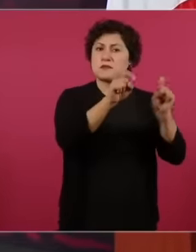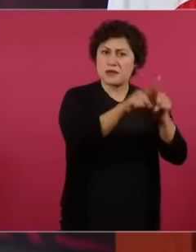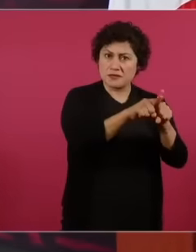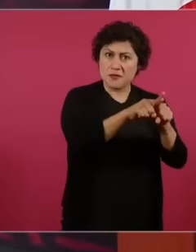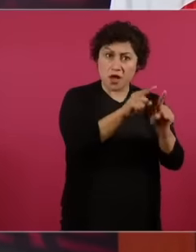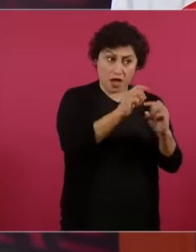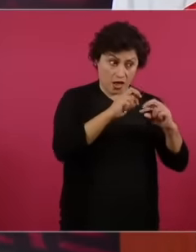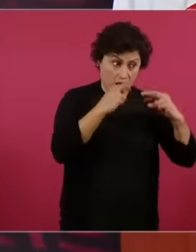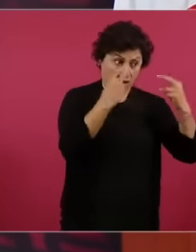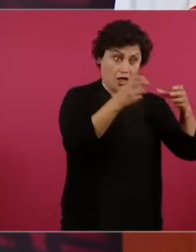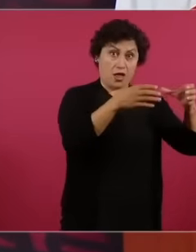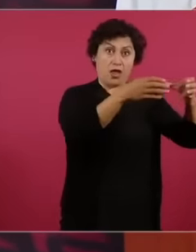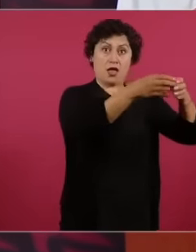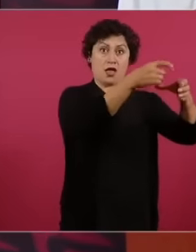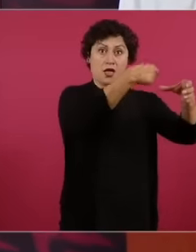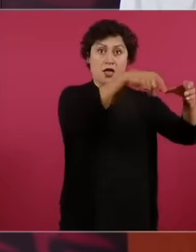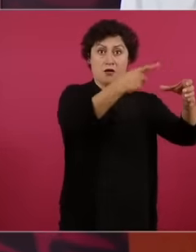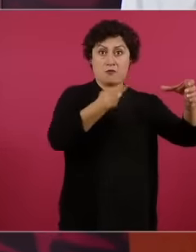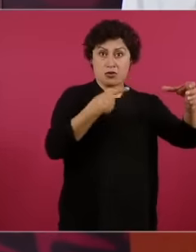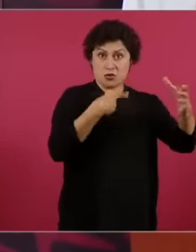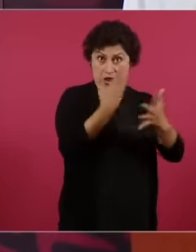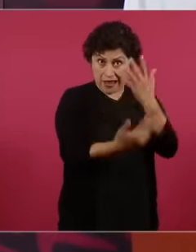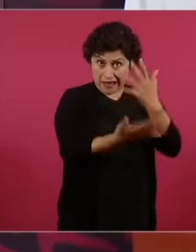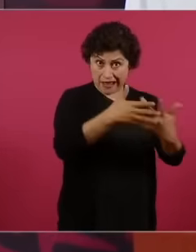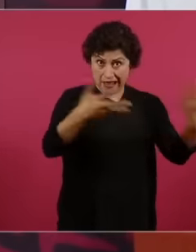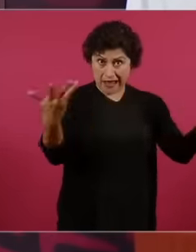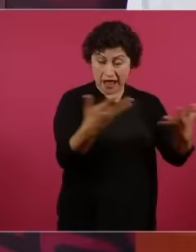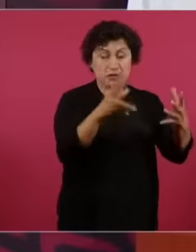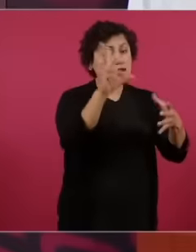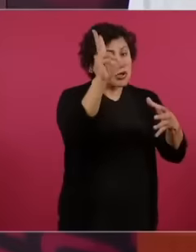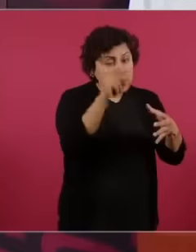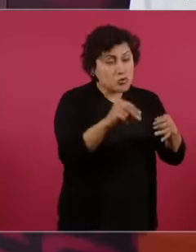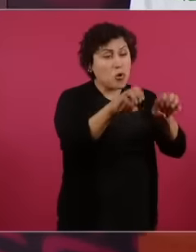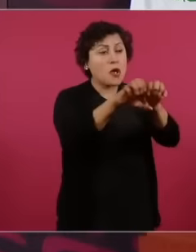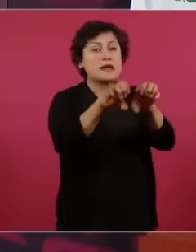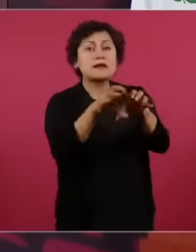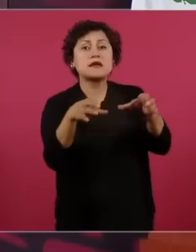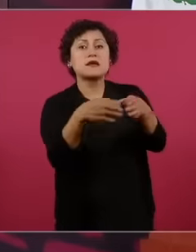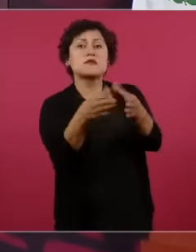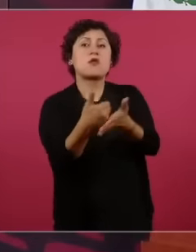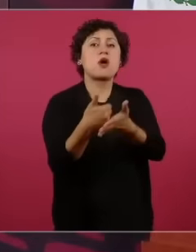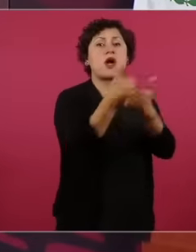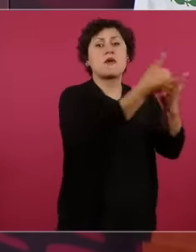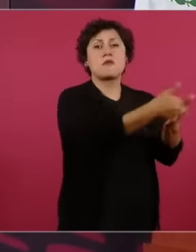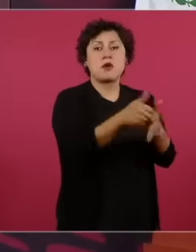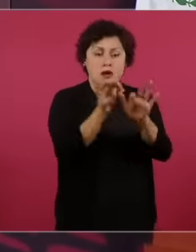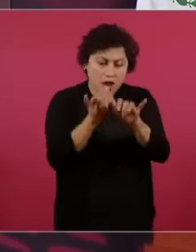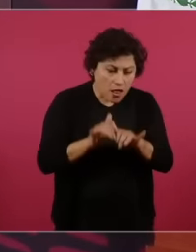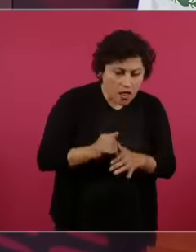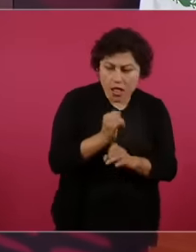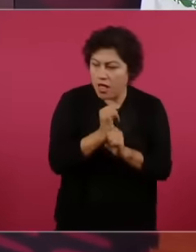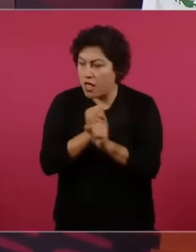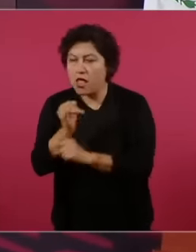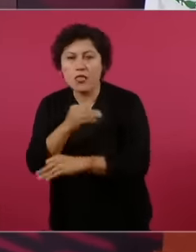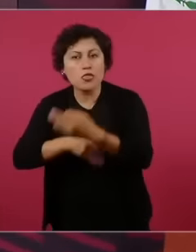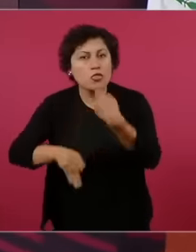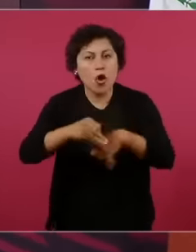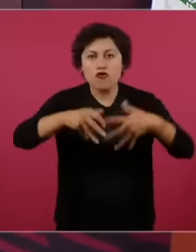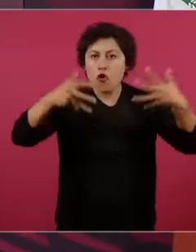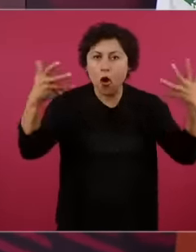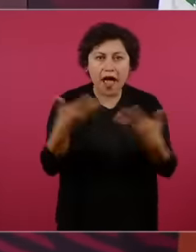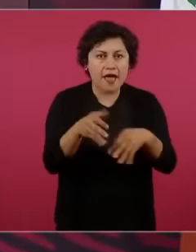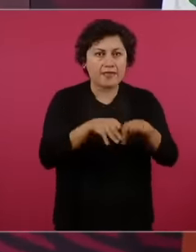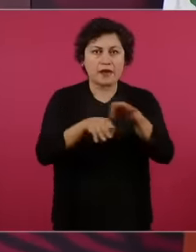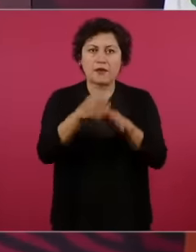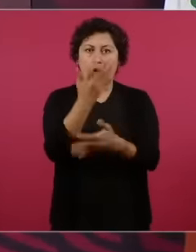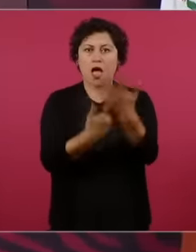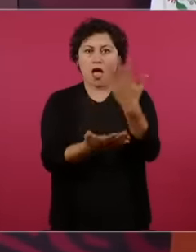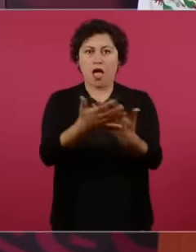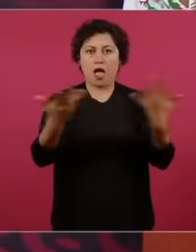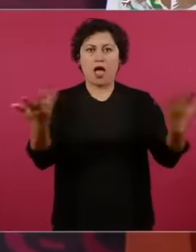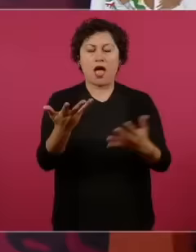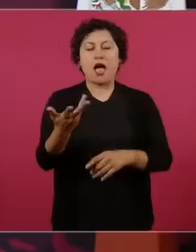as support, they are the ones who do everything Ah But who is the public relations person